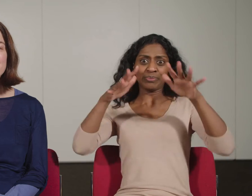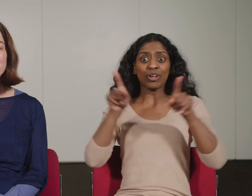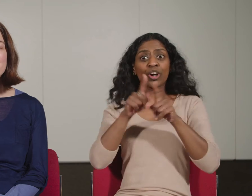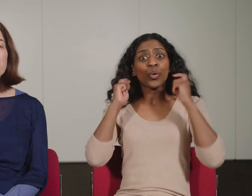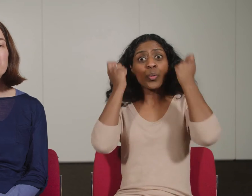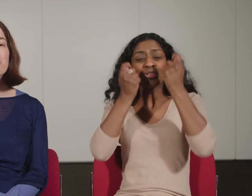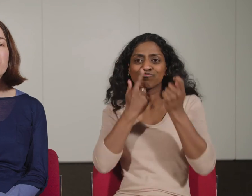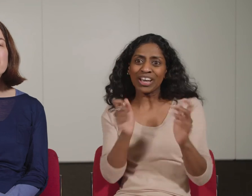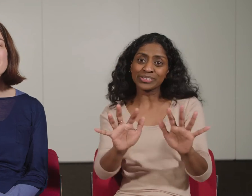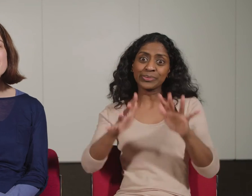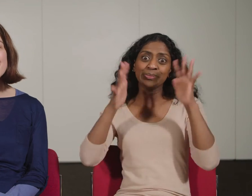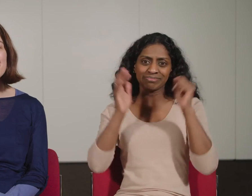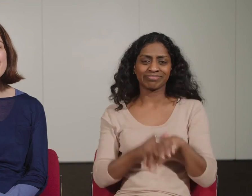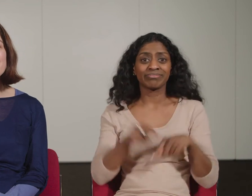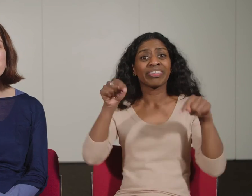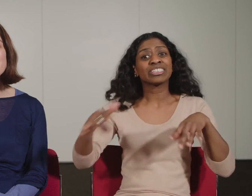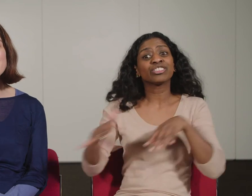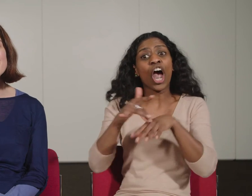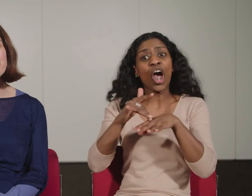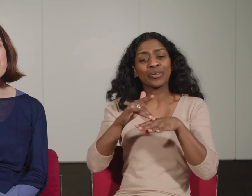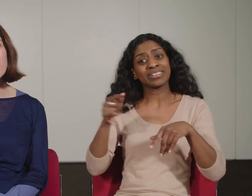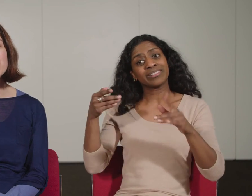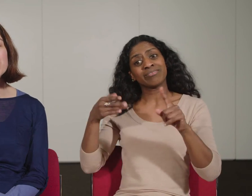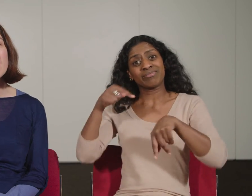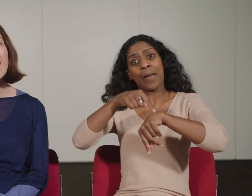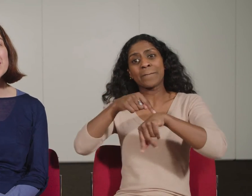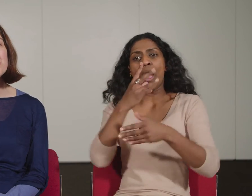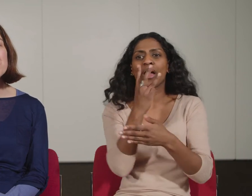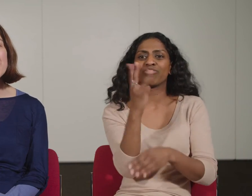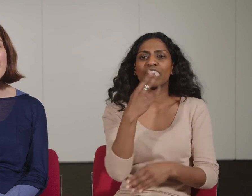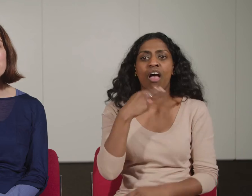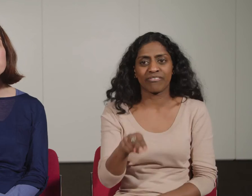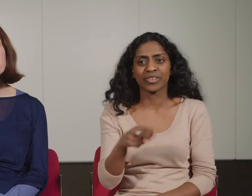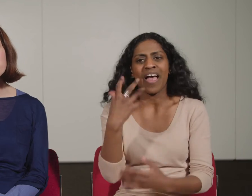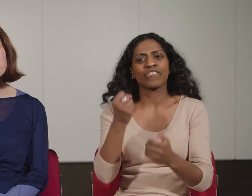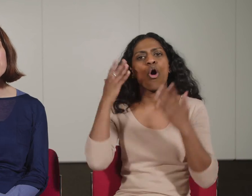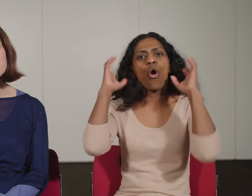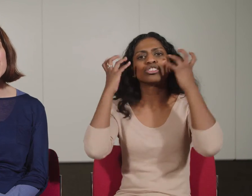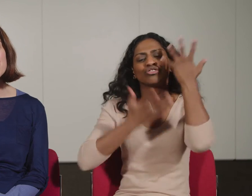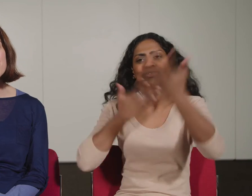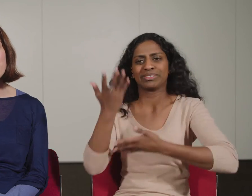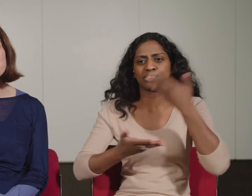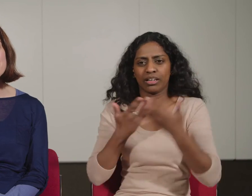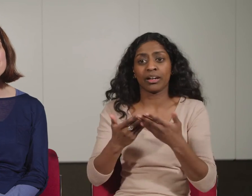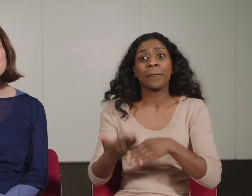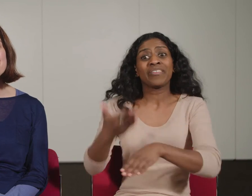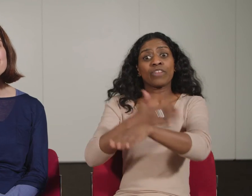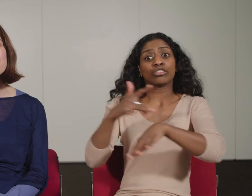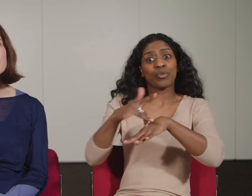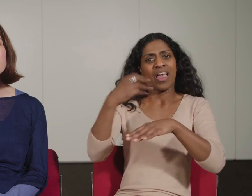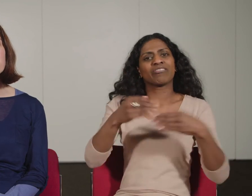The performance on Saturday 26th March at 3pm will be audio described.